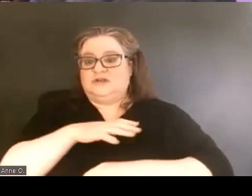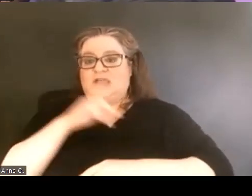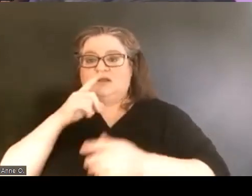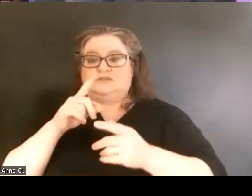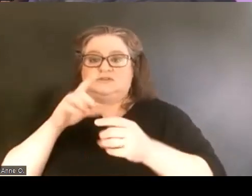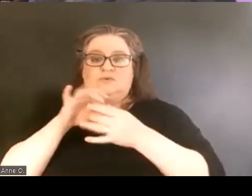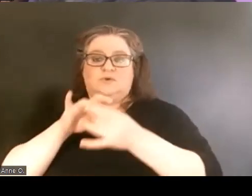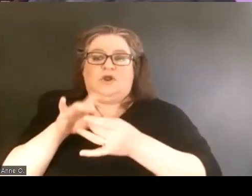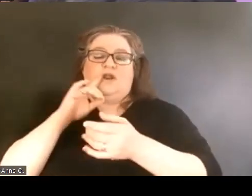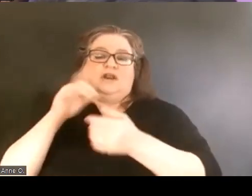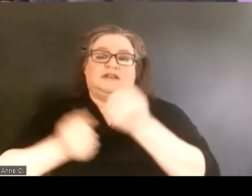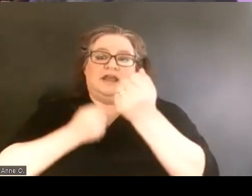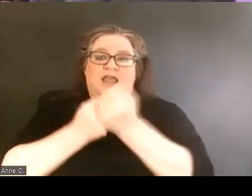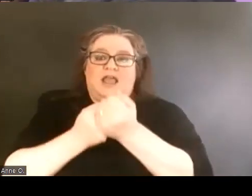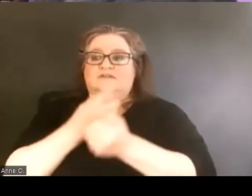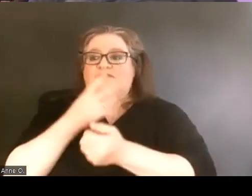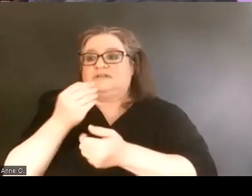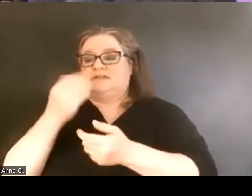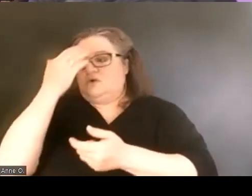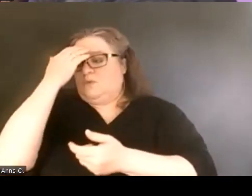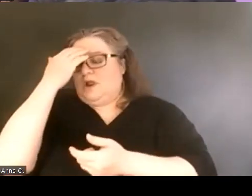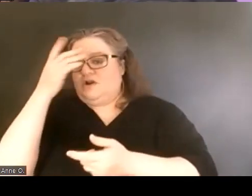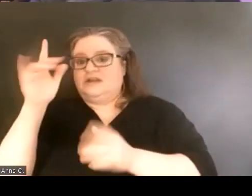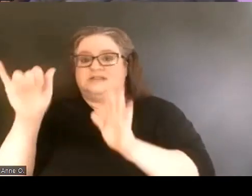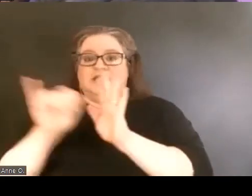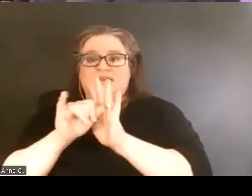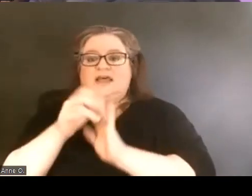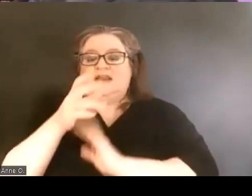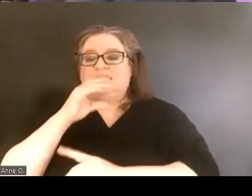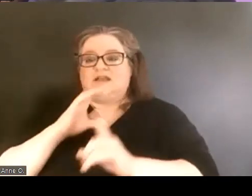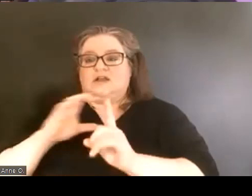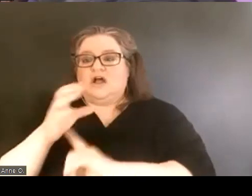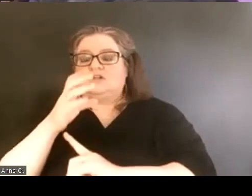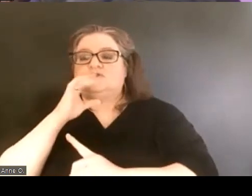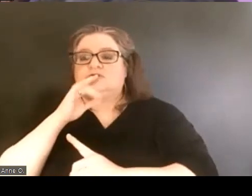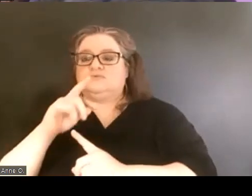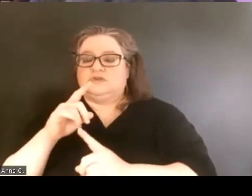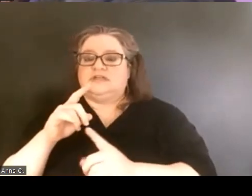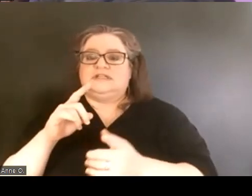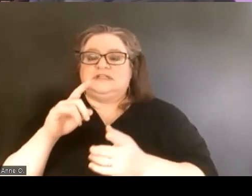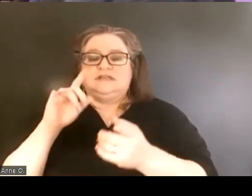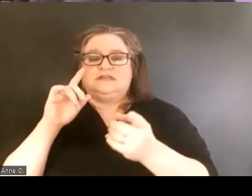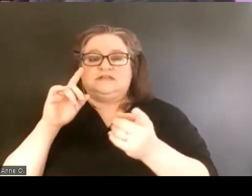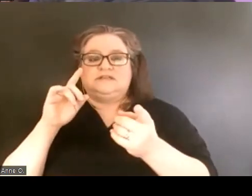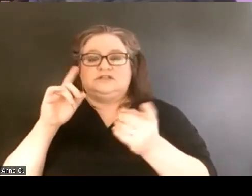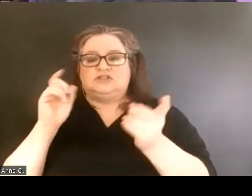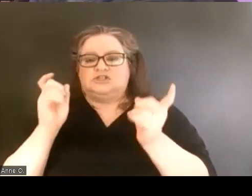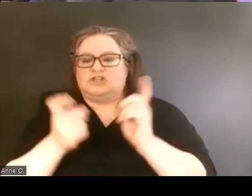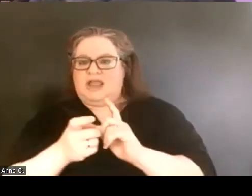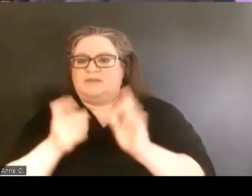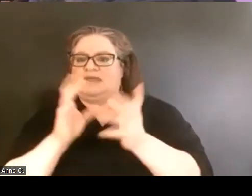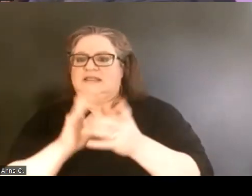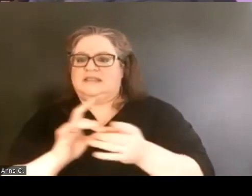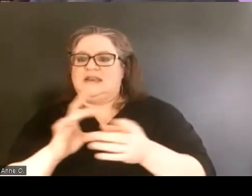related to disability, identity and culture, and really shaping the narrative of disability on campus.